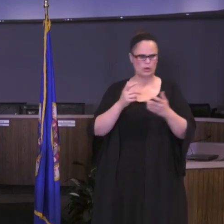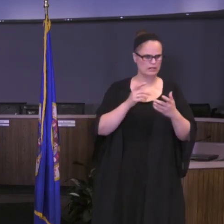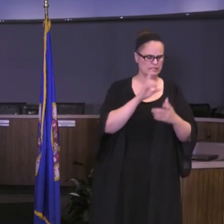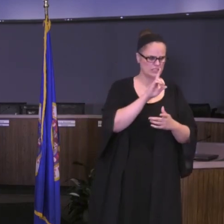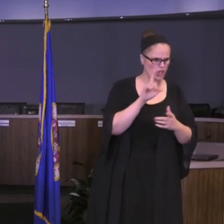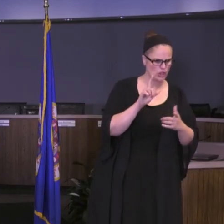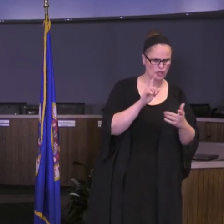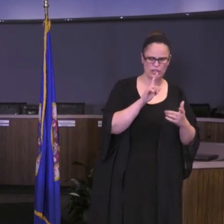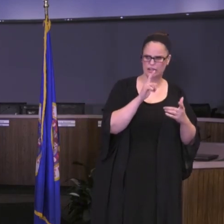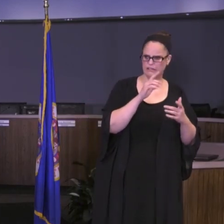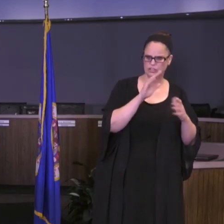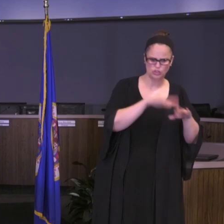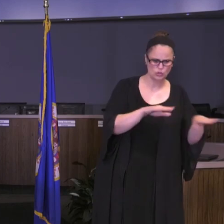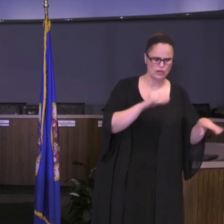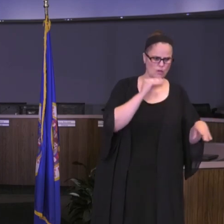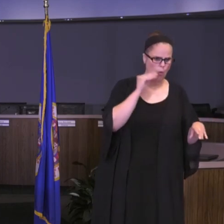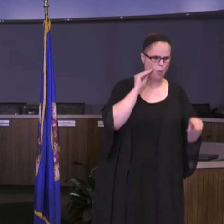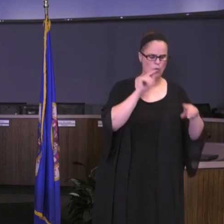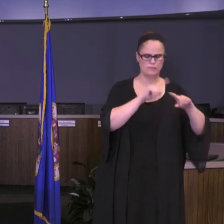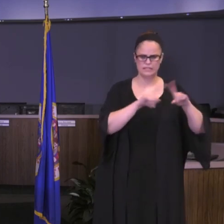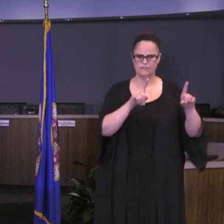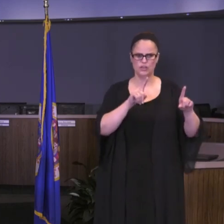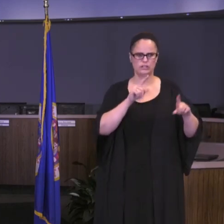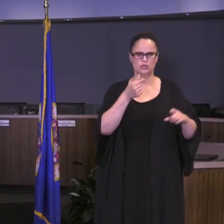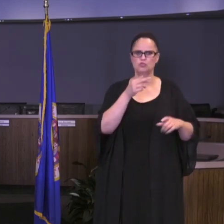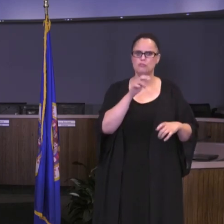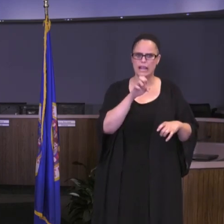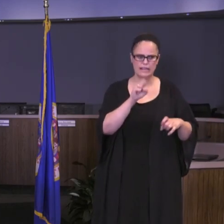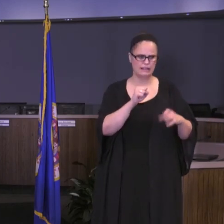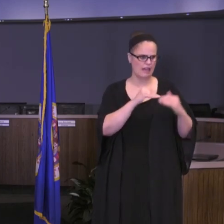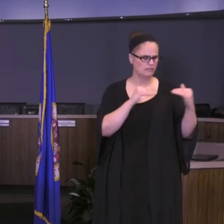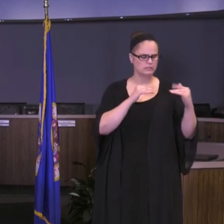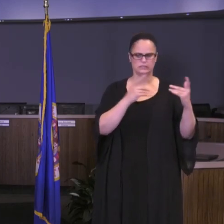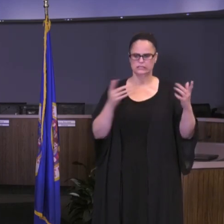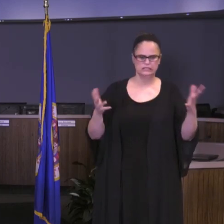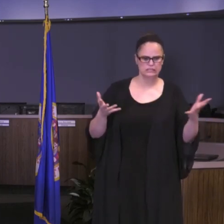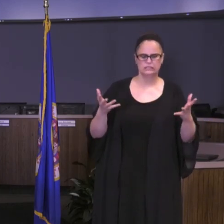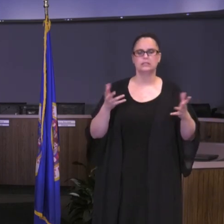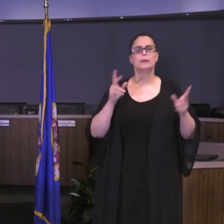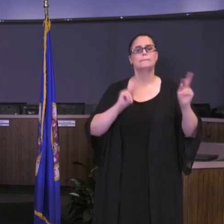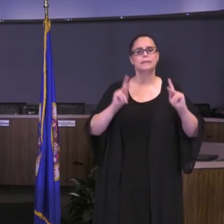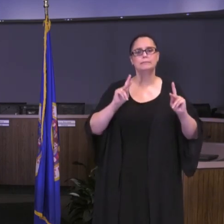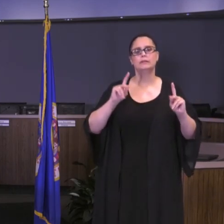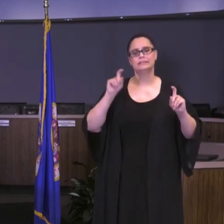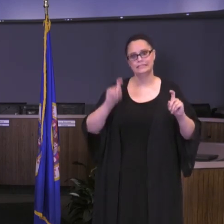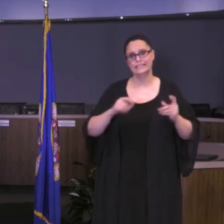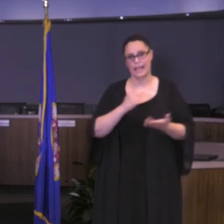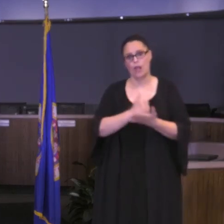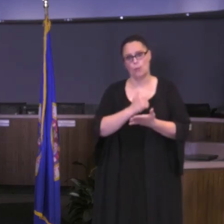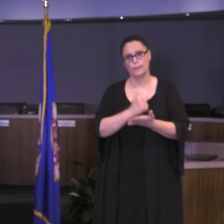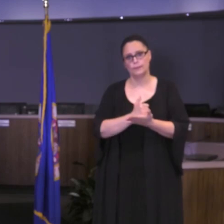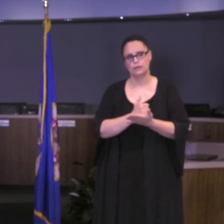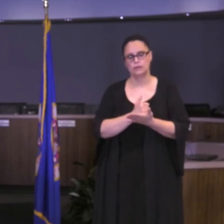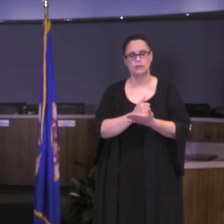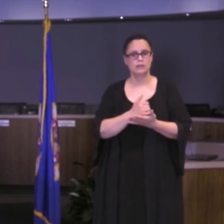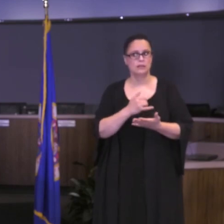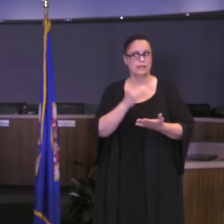grades at home, or just people who need help, are able to get that kind of help and if not from the teacher on record, its